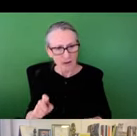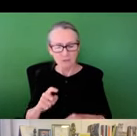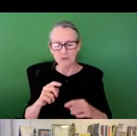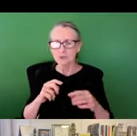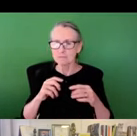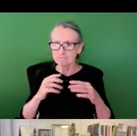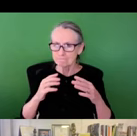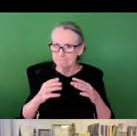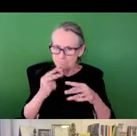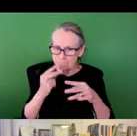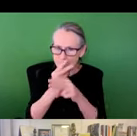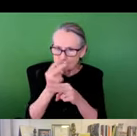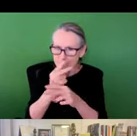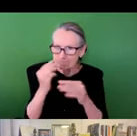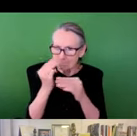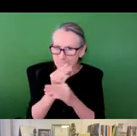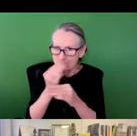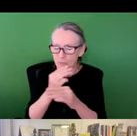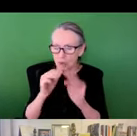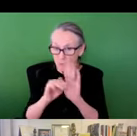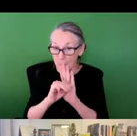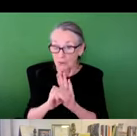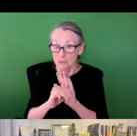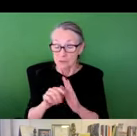it's going on. So we have to run these multi-